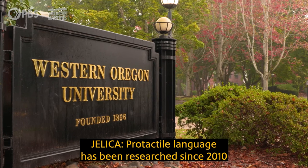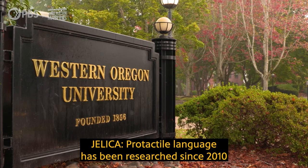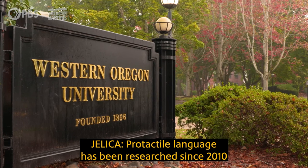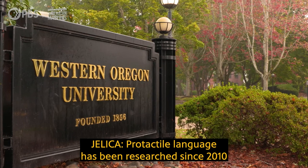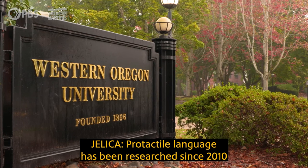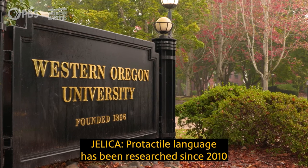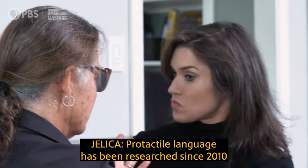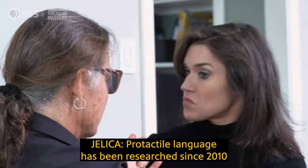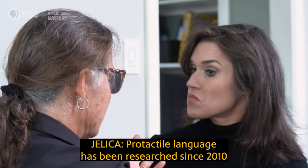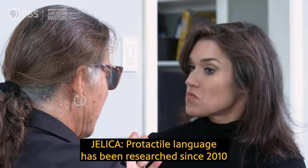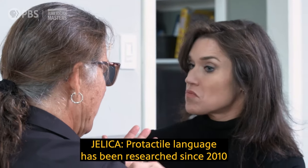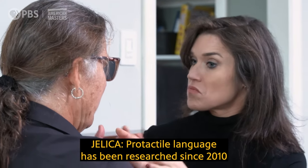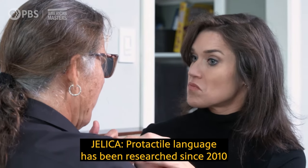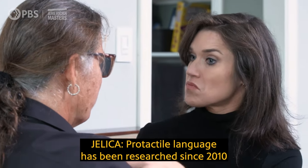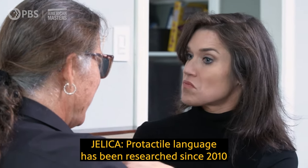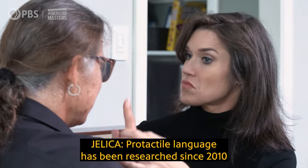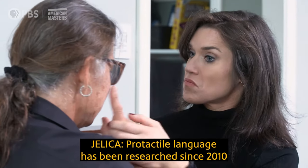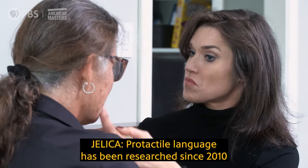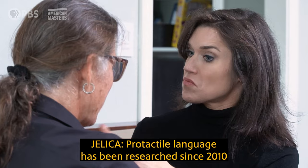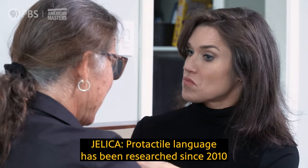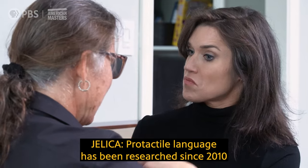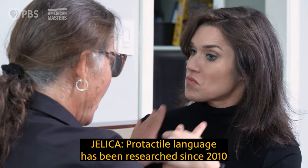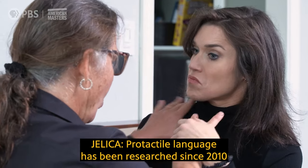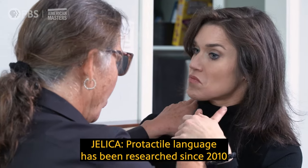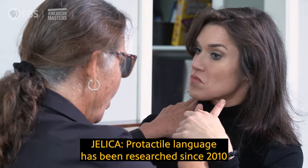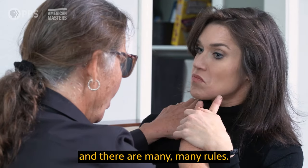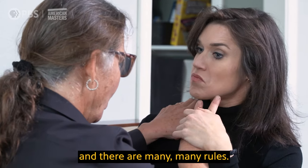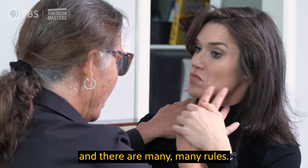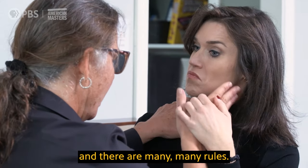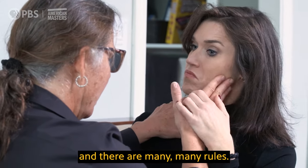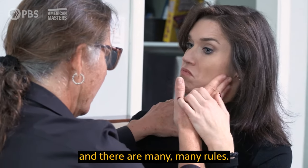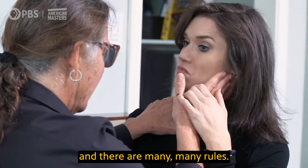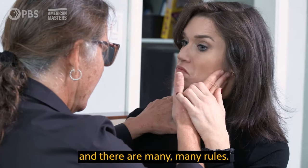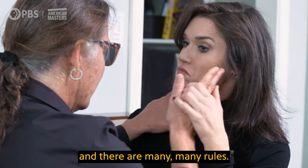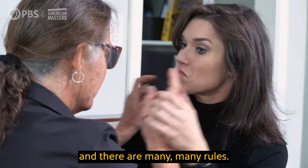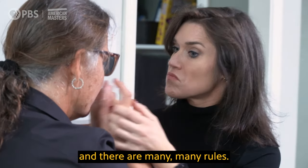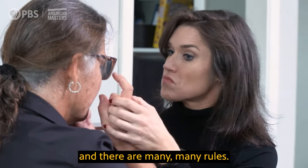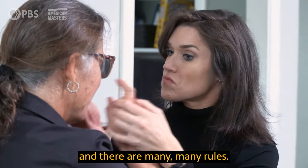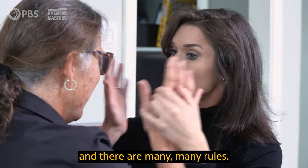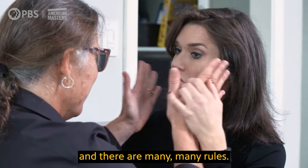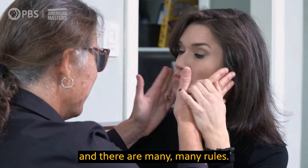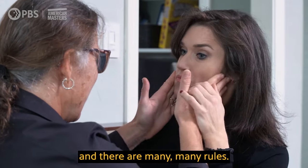Protactile language has been researched since 2010 and there are many, many rules.